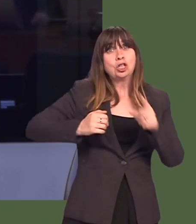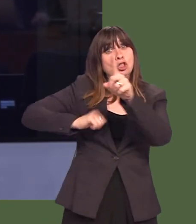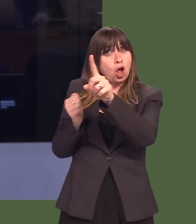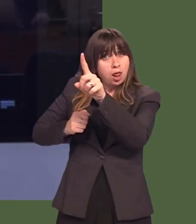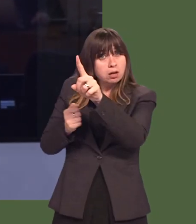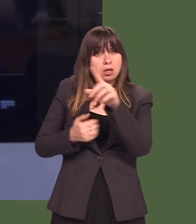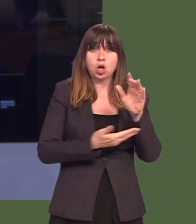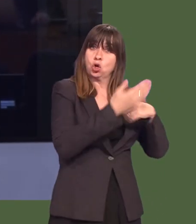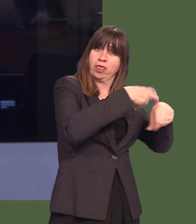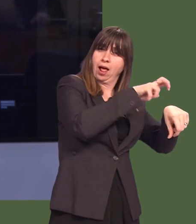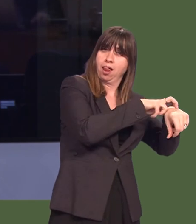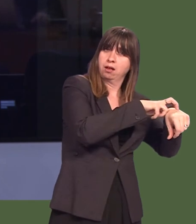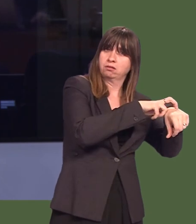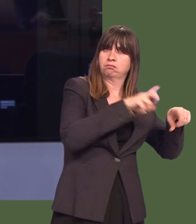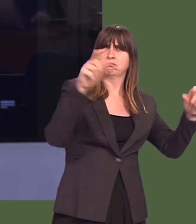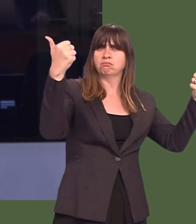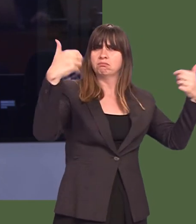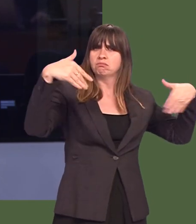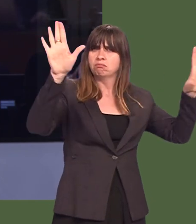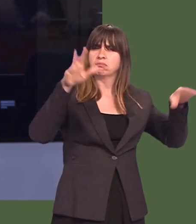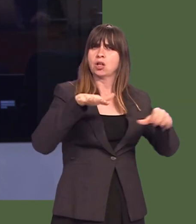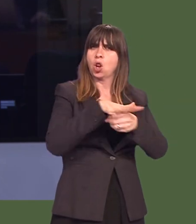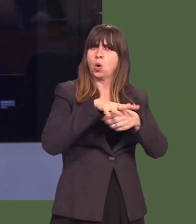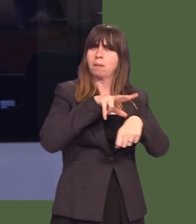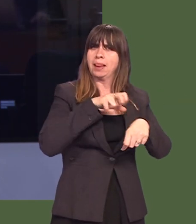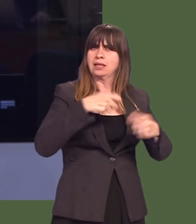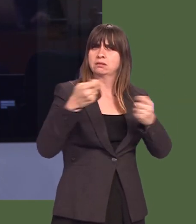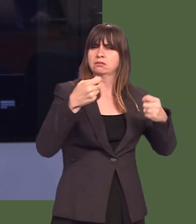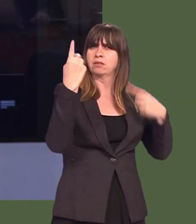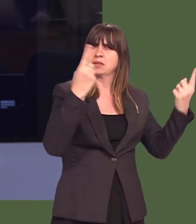awareówhereas in fact the Scottish and Northern Ireland Executives have no such lumbar encumbrances.